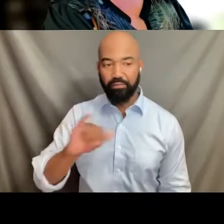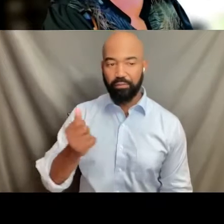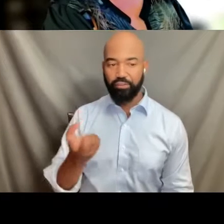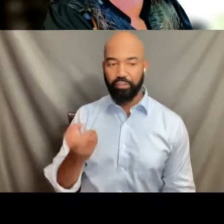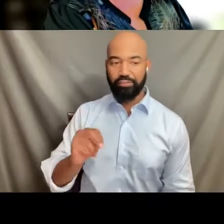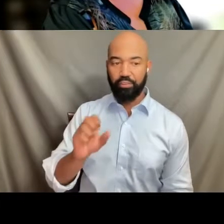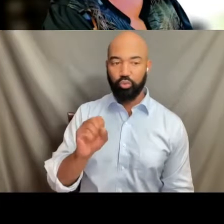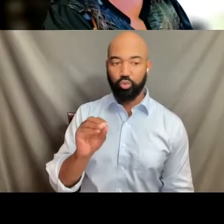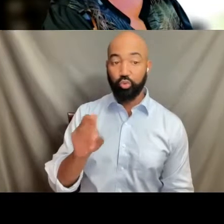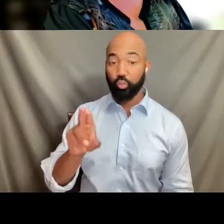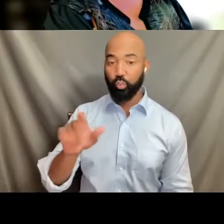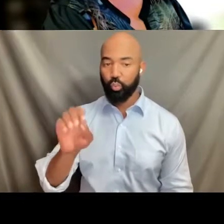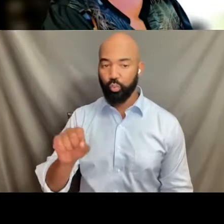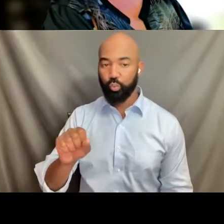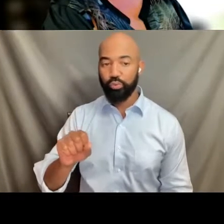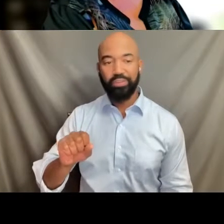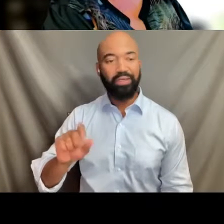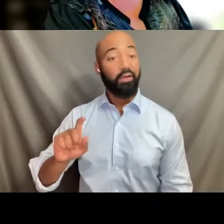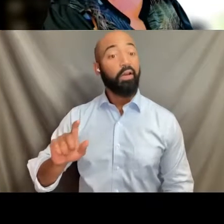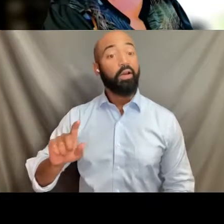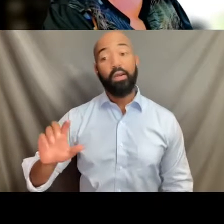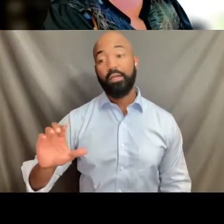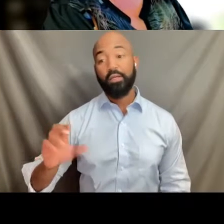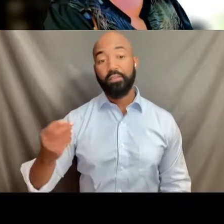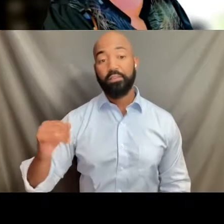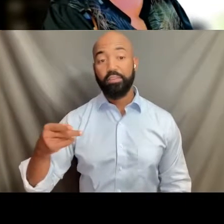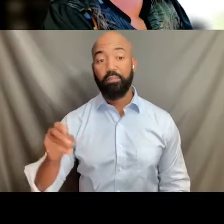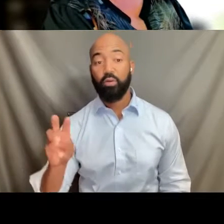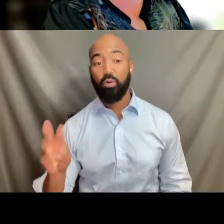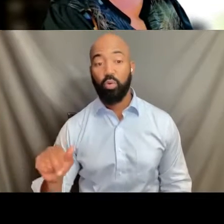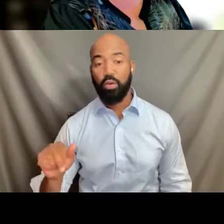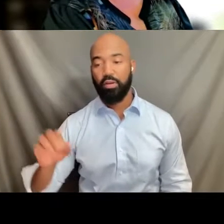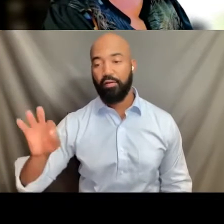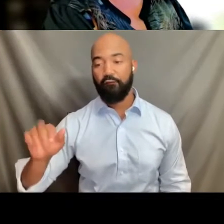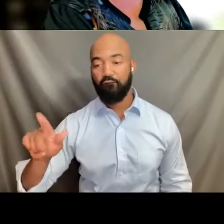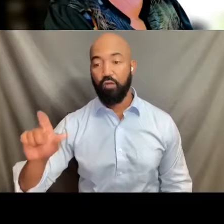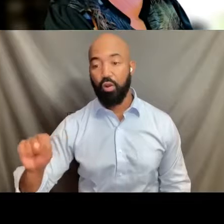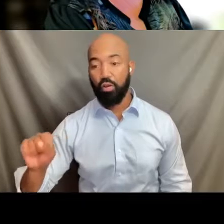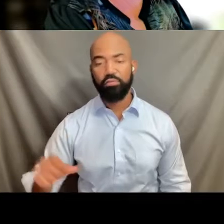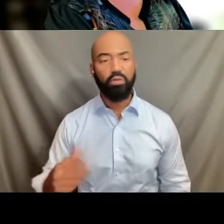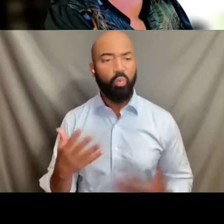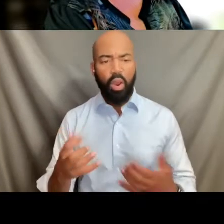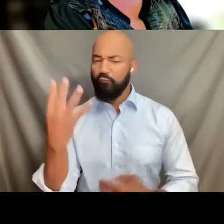We would like to have four more. We are particularly looking for people